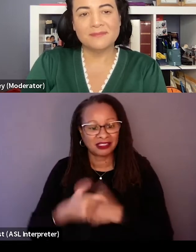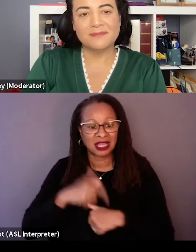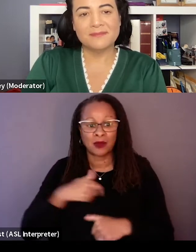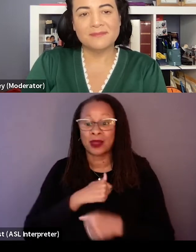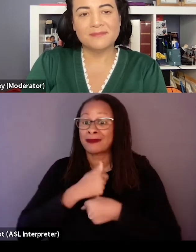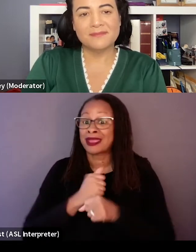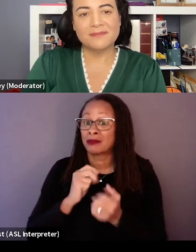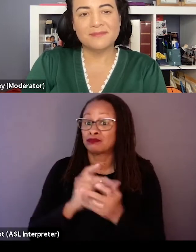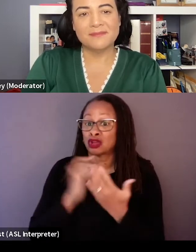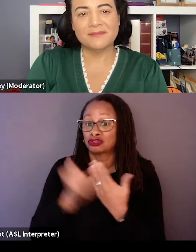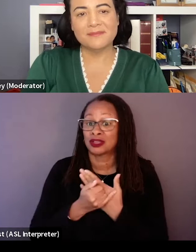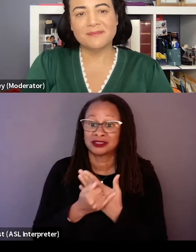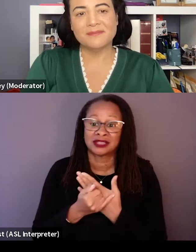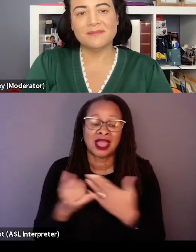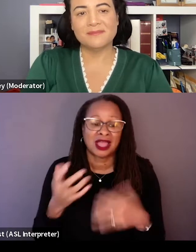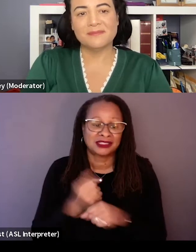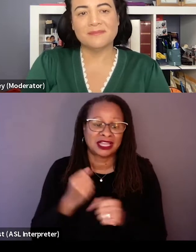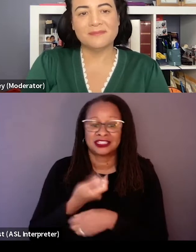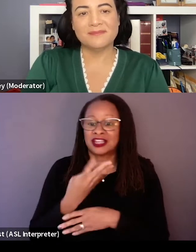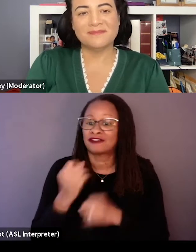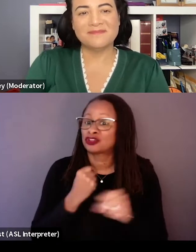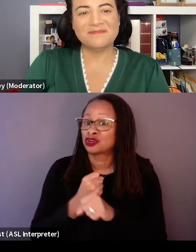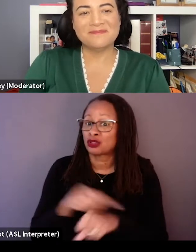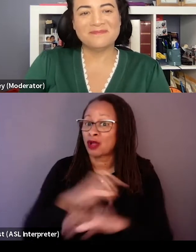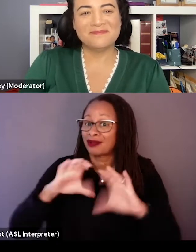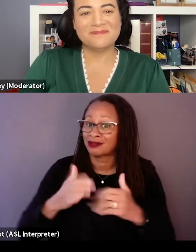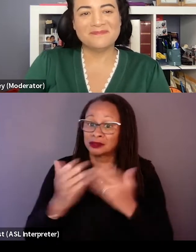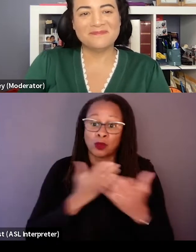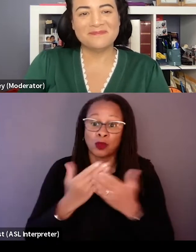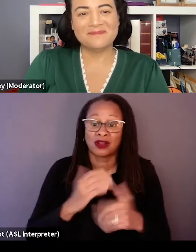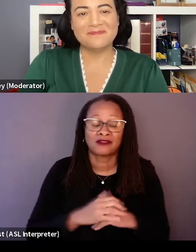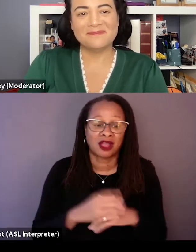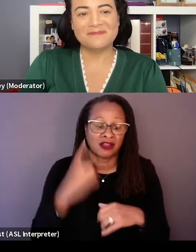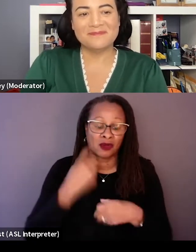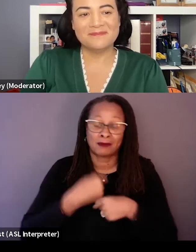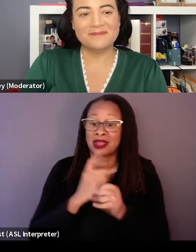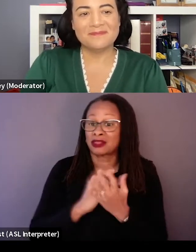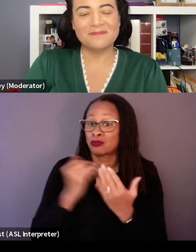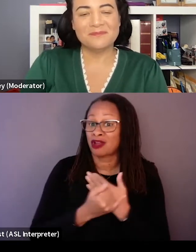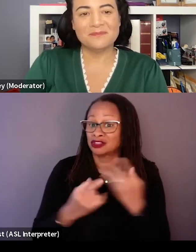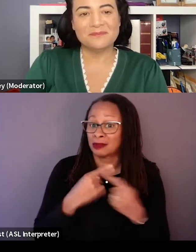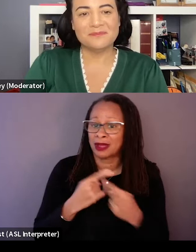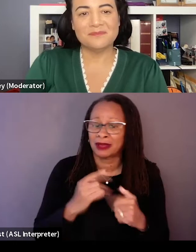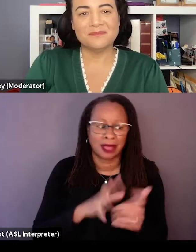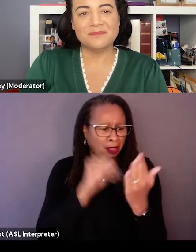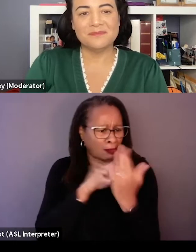I get to take a several year long course in whatever it is we're making the project about, I get to learn more about something I don't know a lot about.